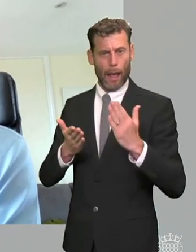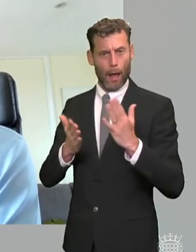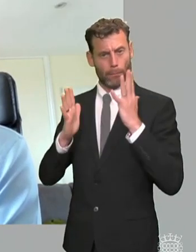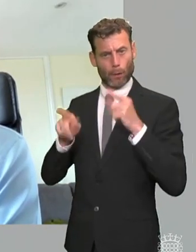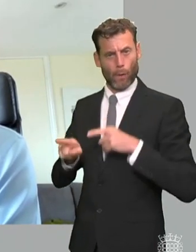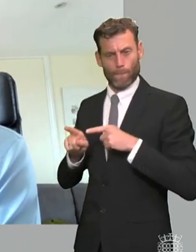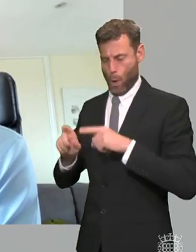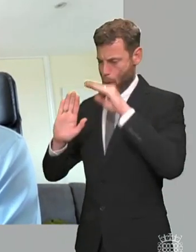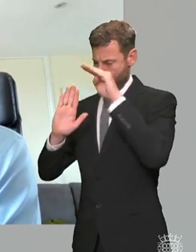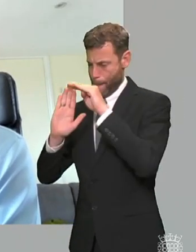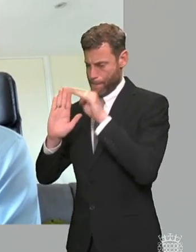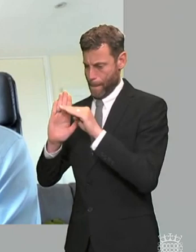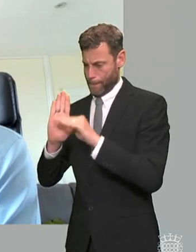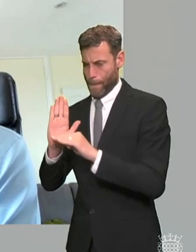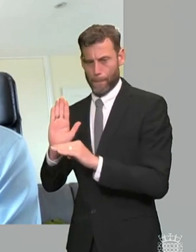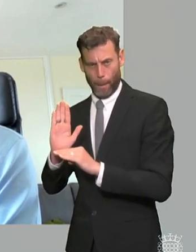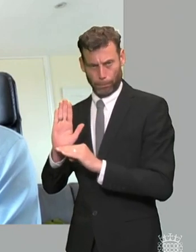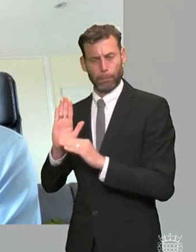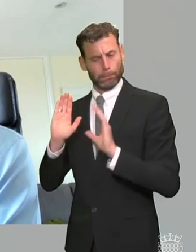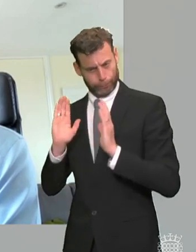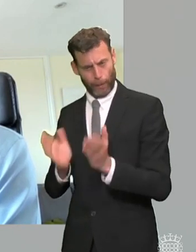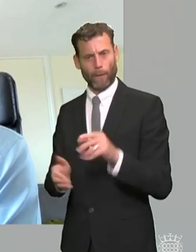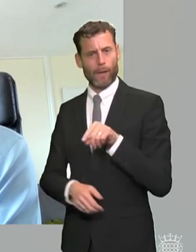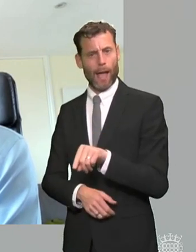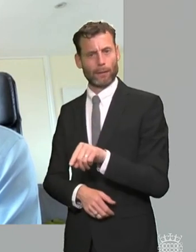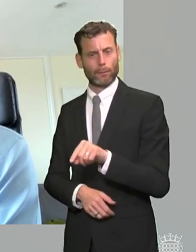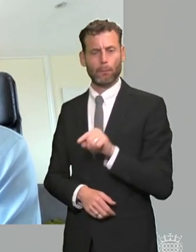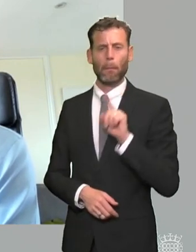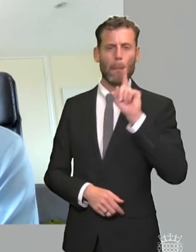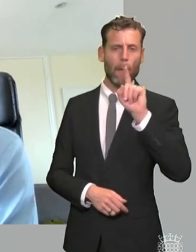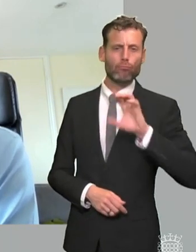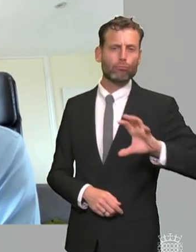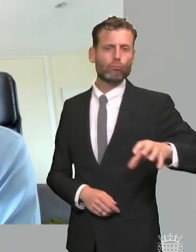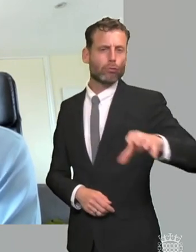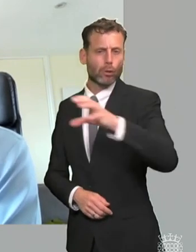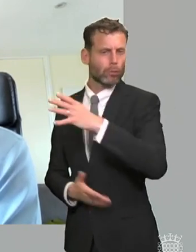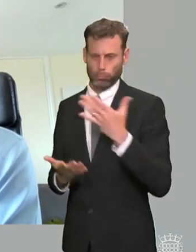and the motivations of system leaders that mean that they um that there is this variation